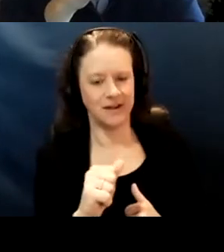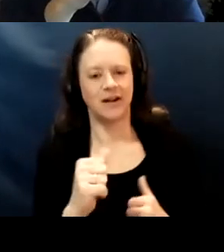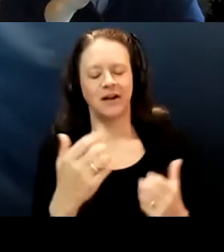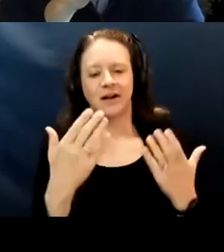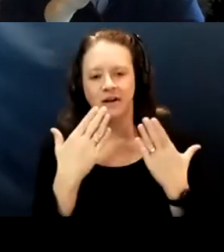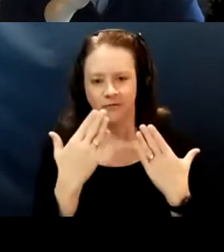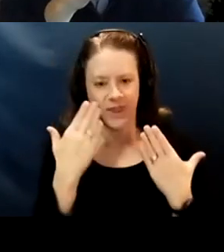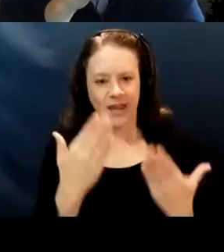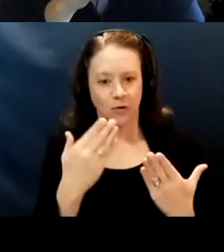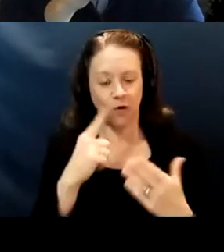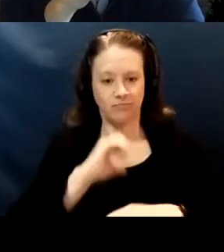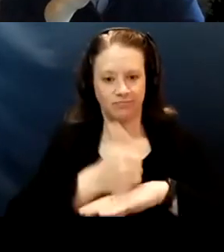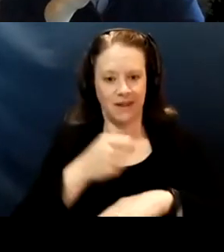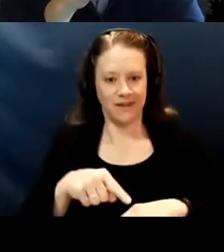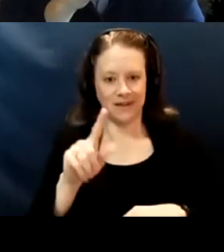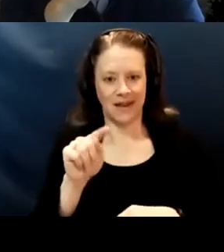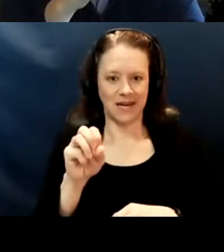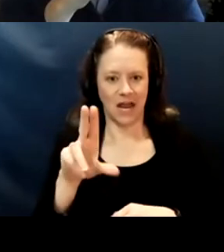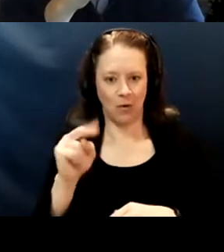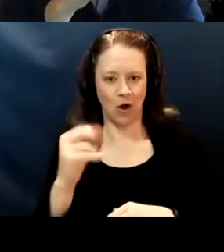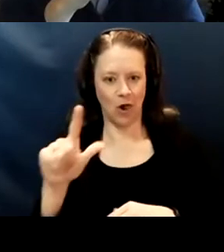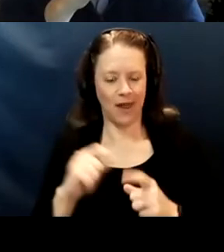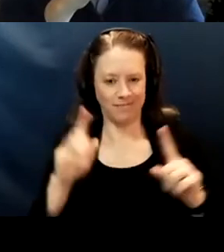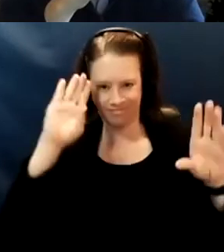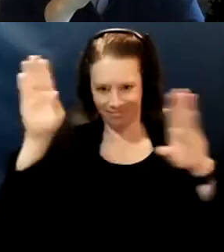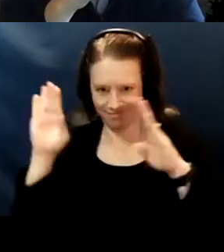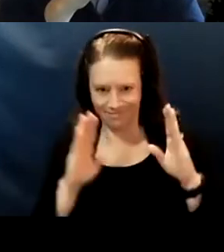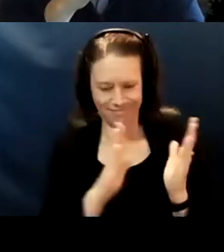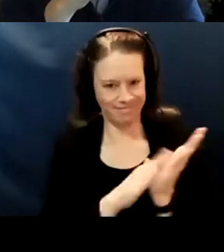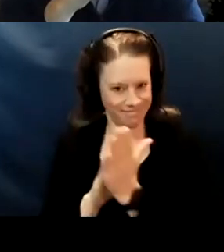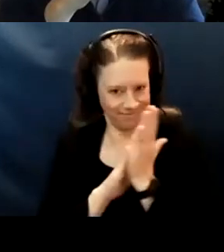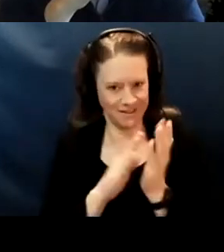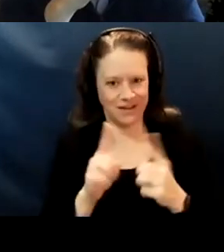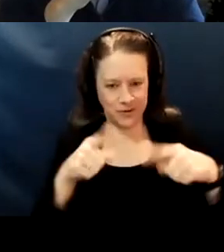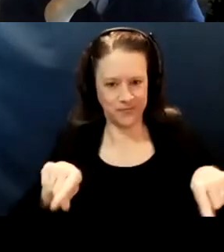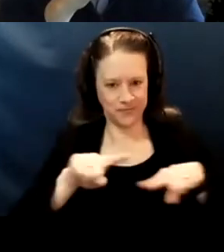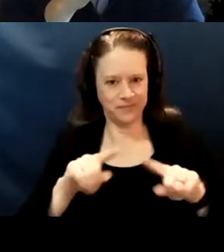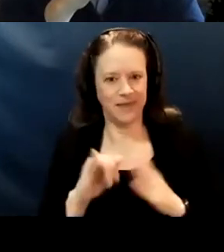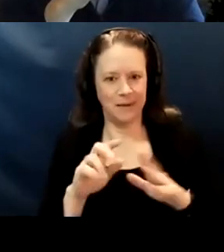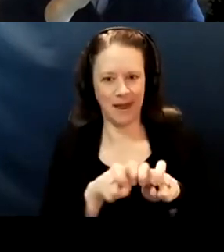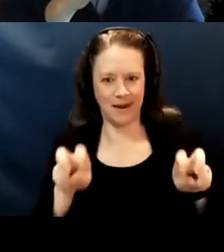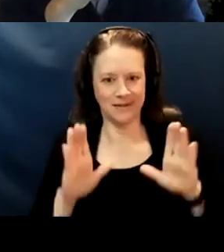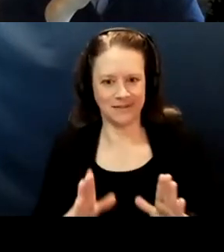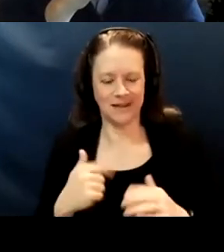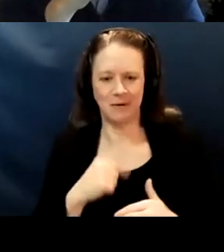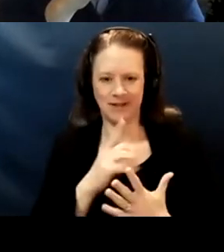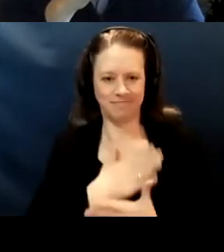and a big shout out to all my fellow panelists. It's been an absolute pleasure working with you all. So I thought I'd give you a little bit of background.